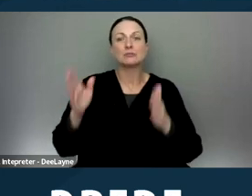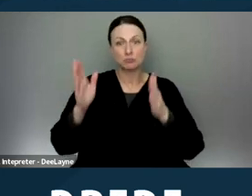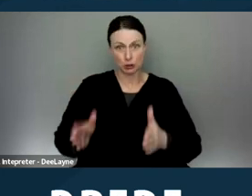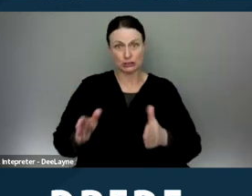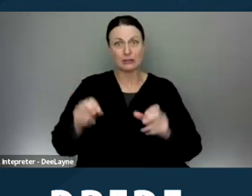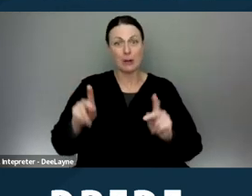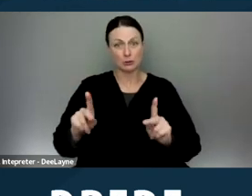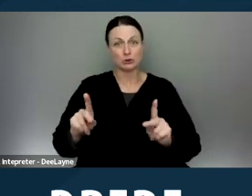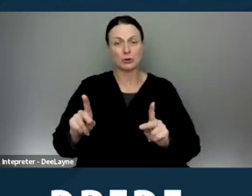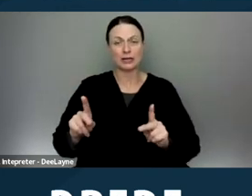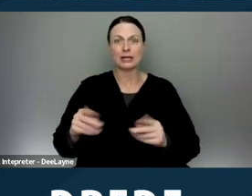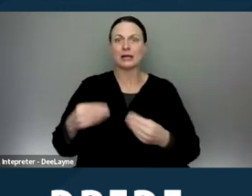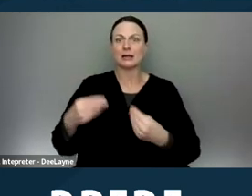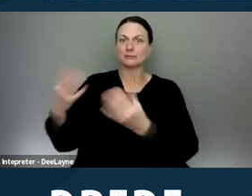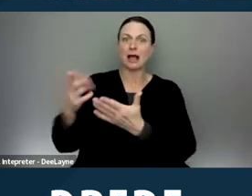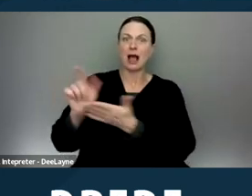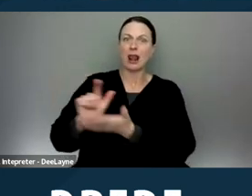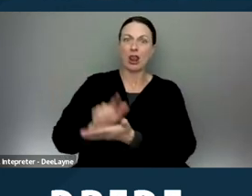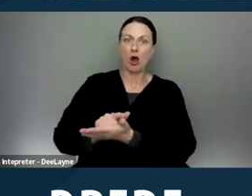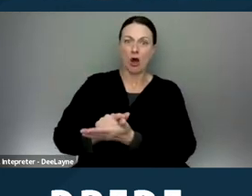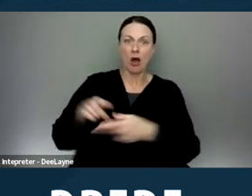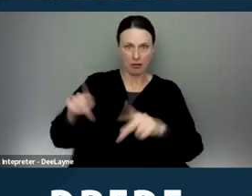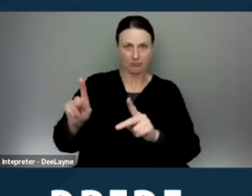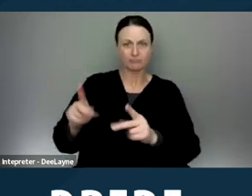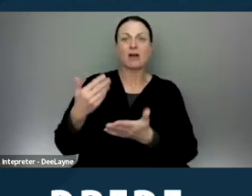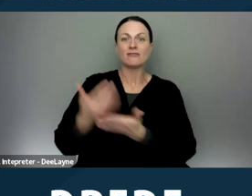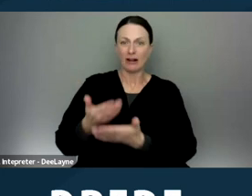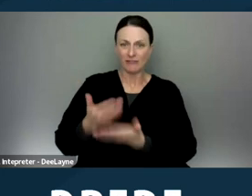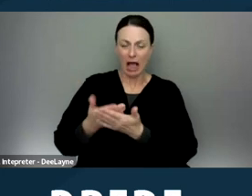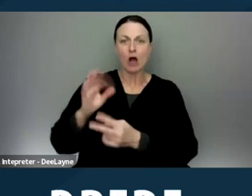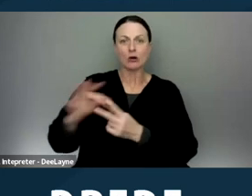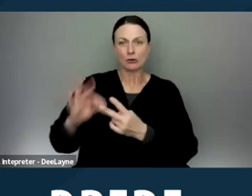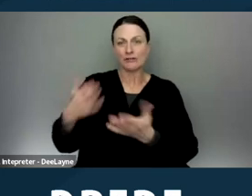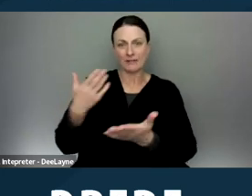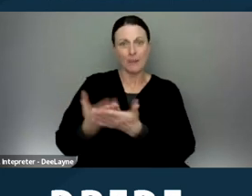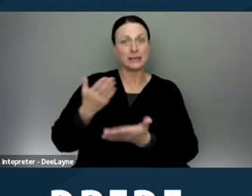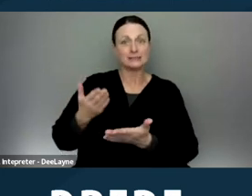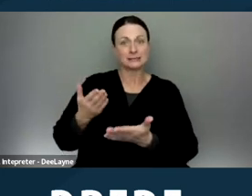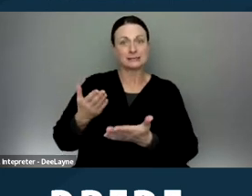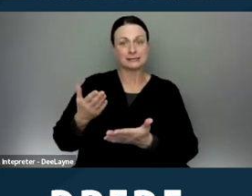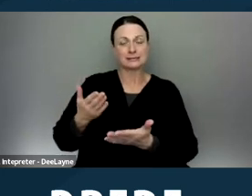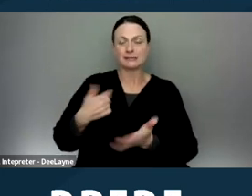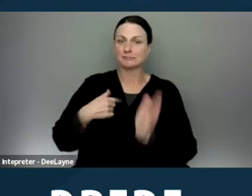a lawful, verifiable alternative evidence of another way in which they can afford to pay rent.